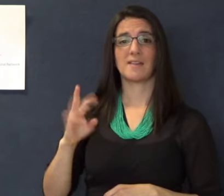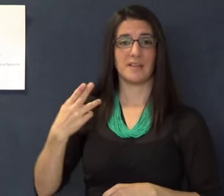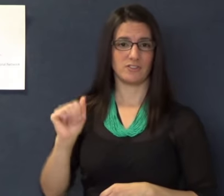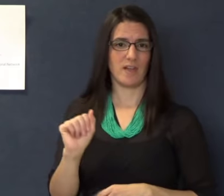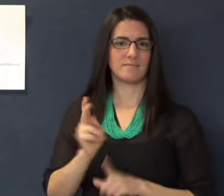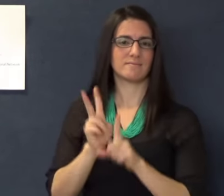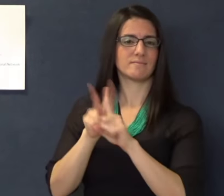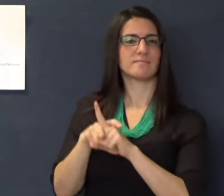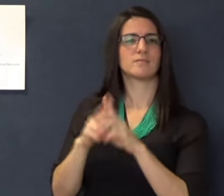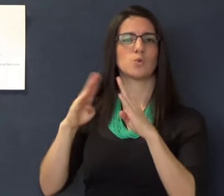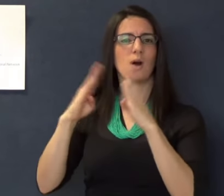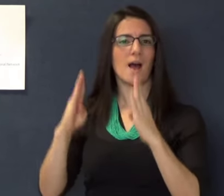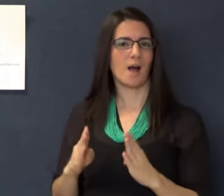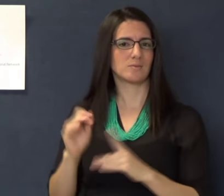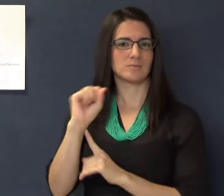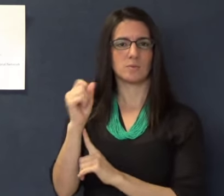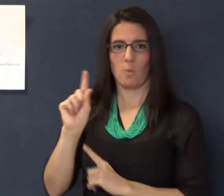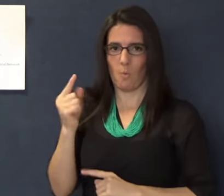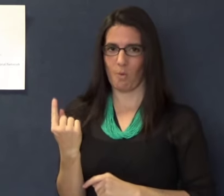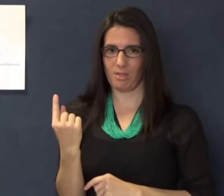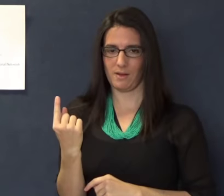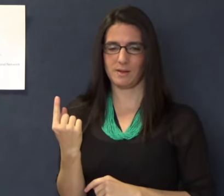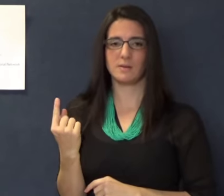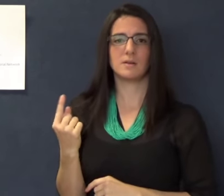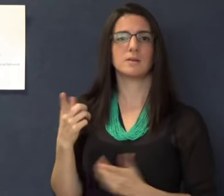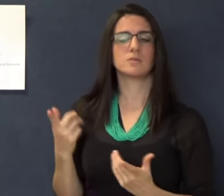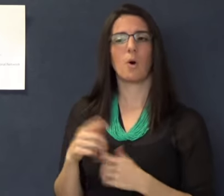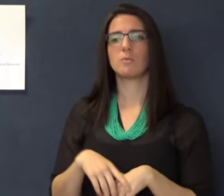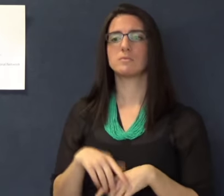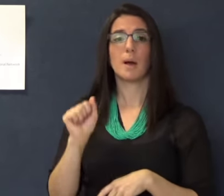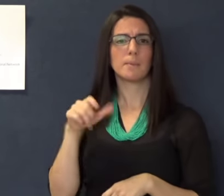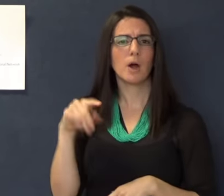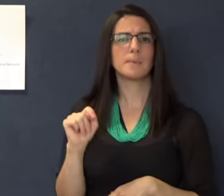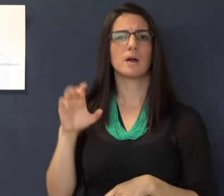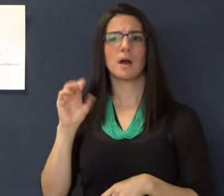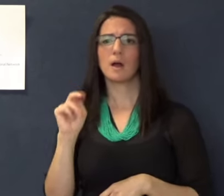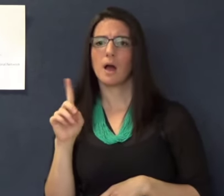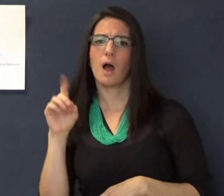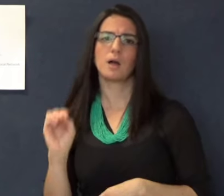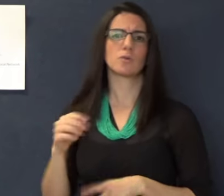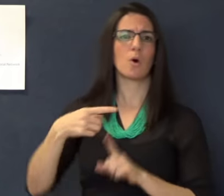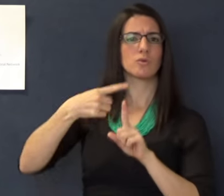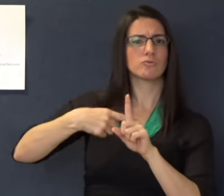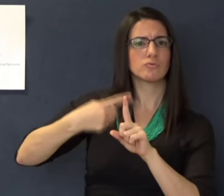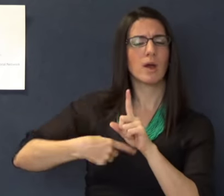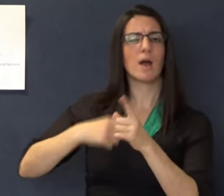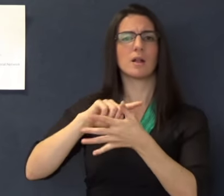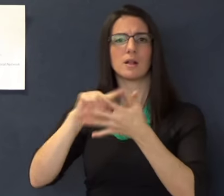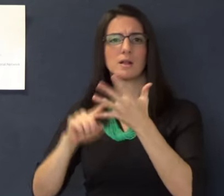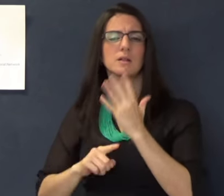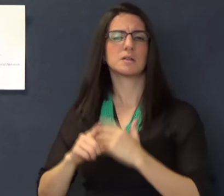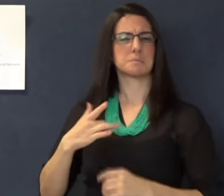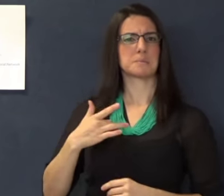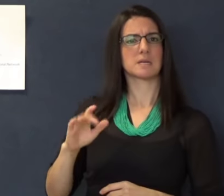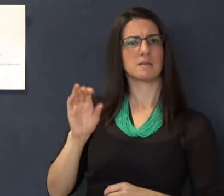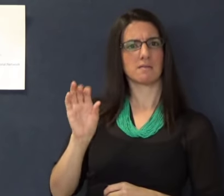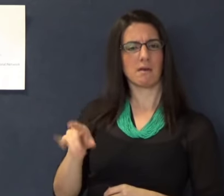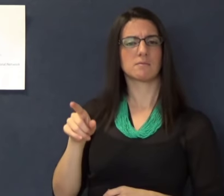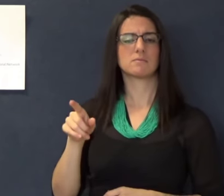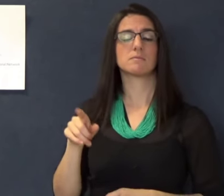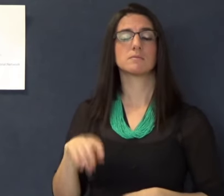The FHA applies to housing situations such as apartments, condos, rentals, etc.